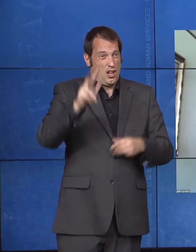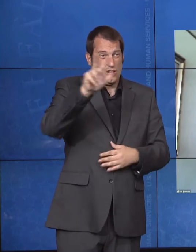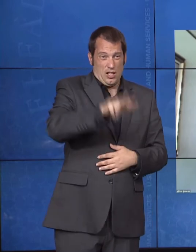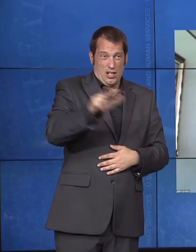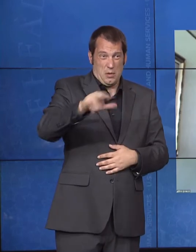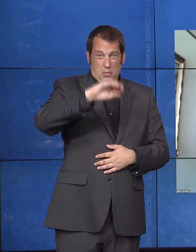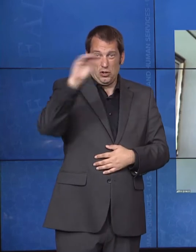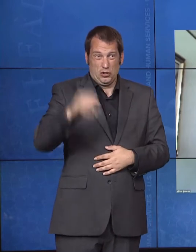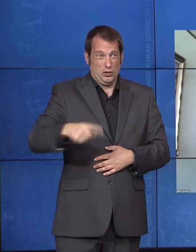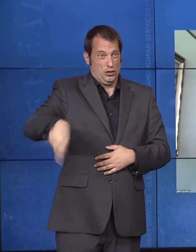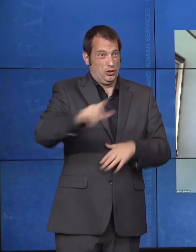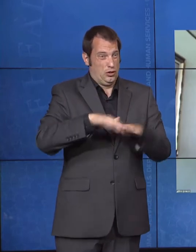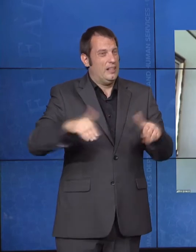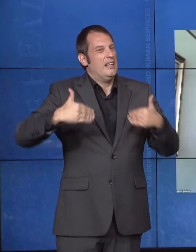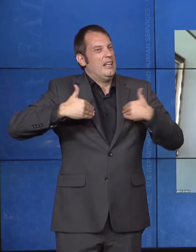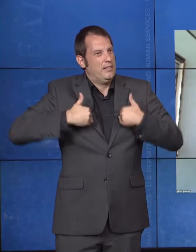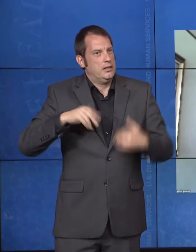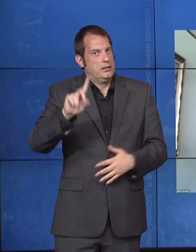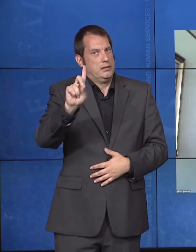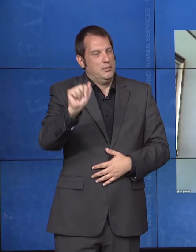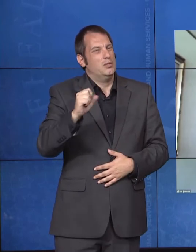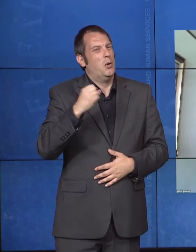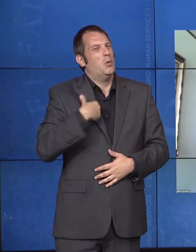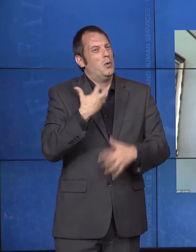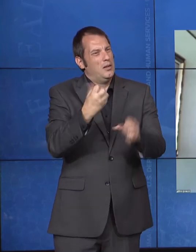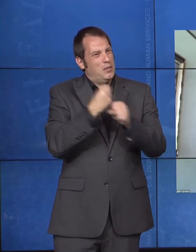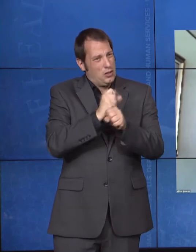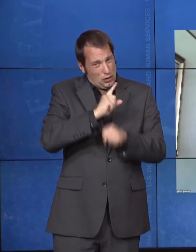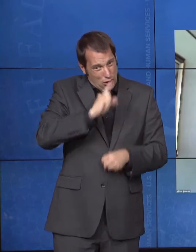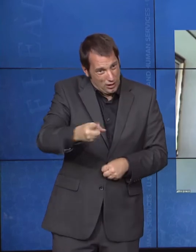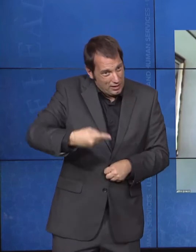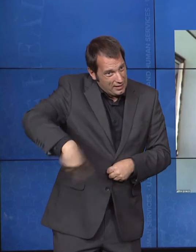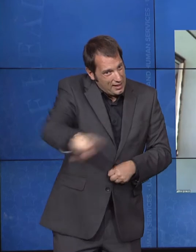by the time we're finished with this challenge. And with Roger's help, your help, Lance's